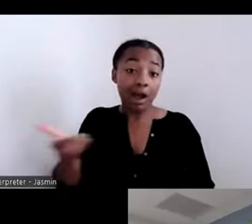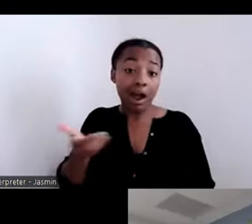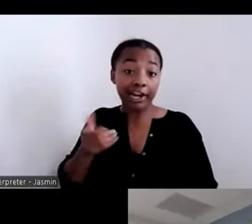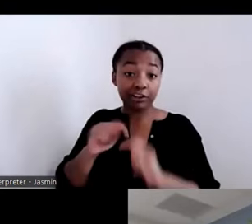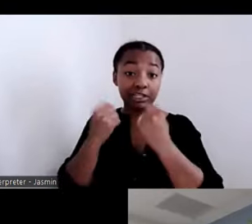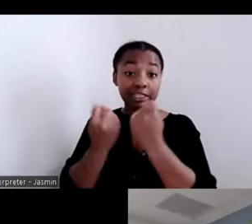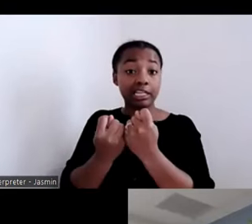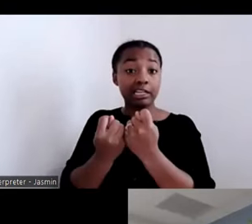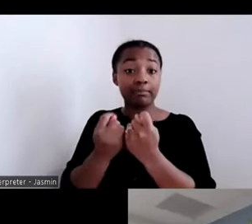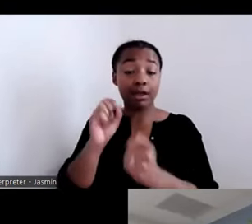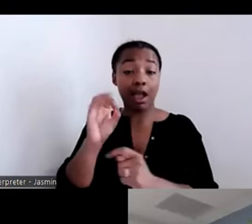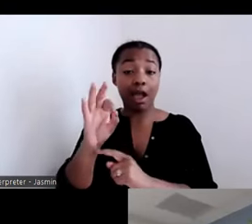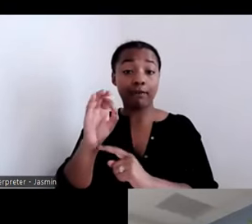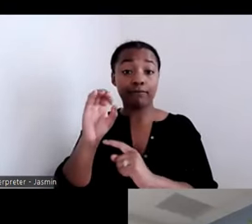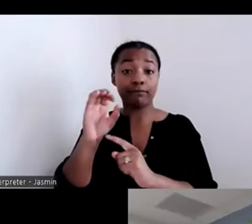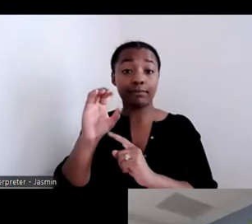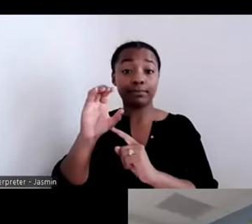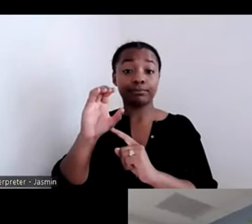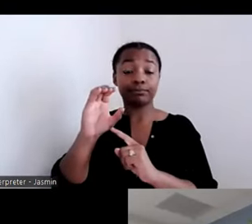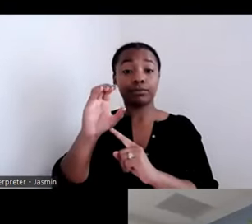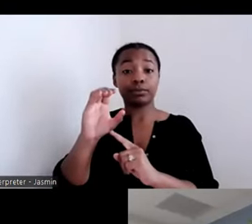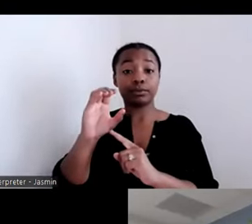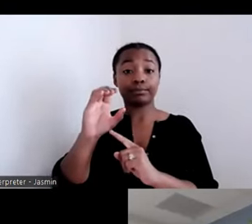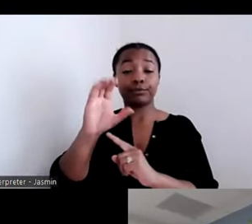that we can test out what are some of the interventions, what are the payments,